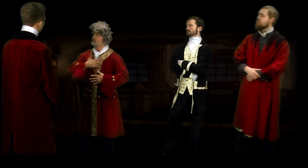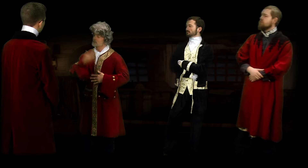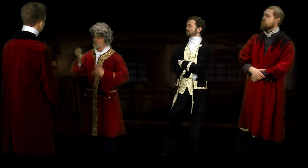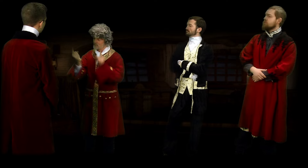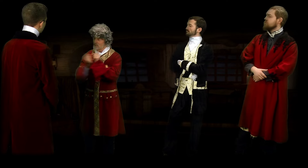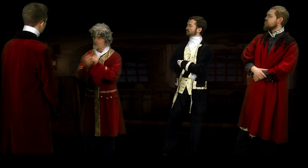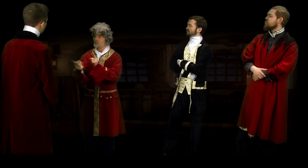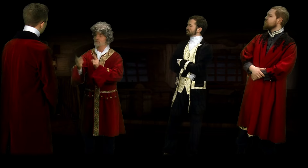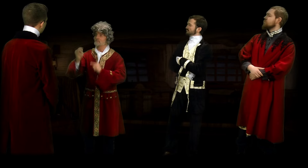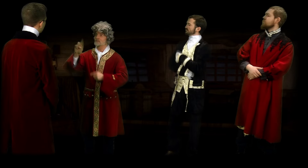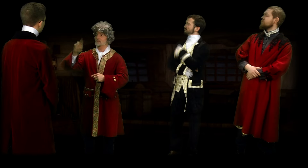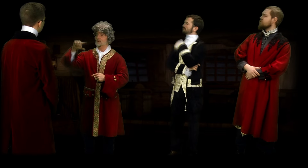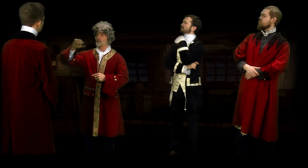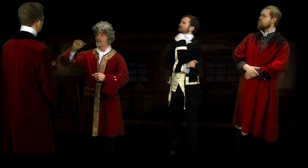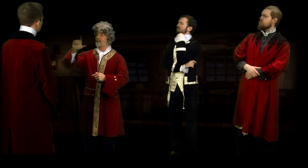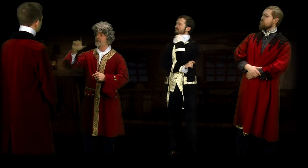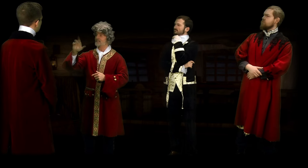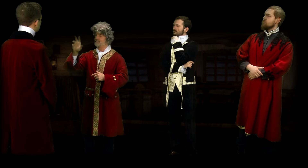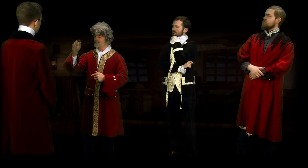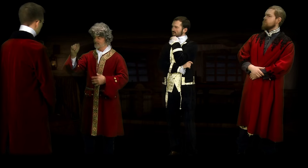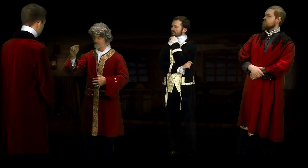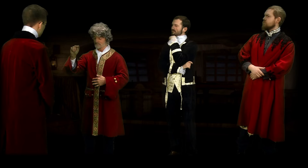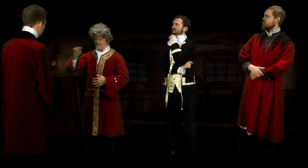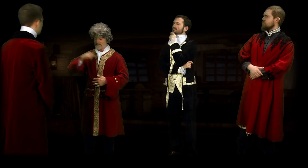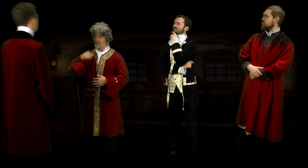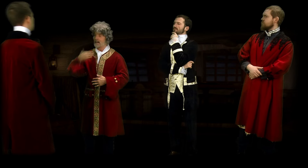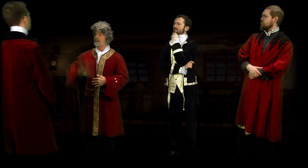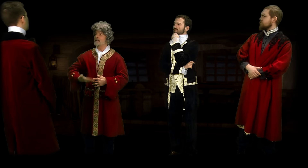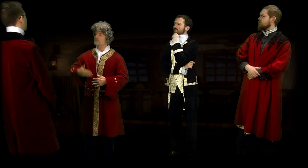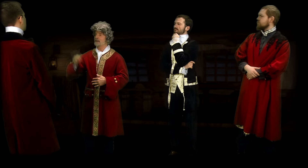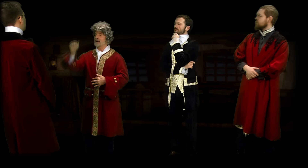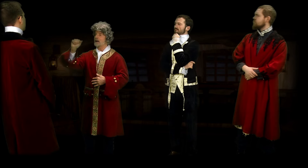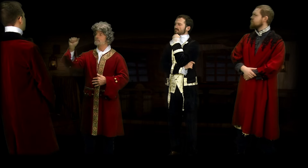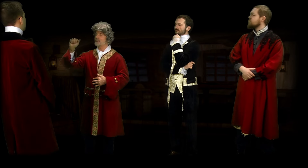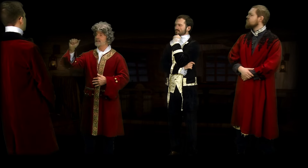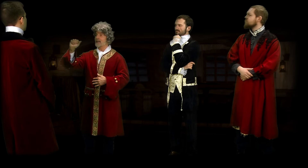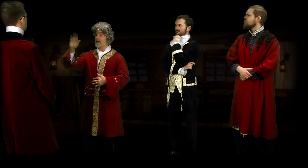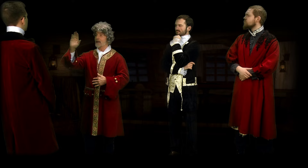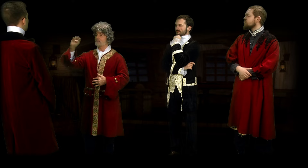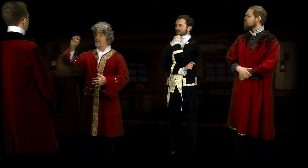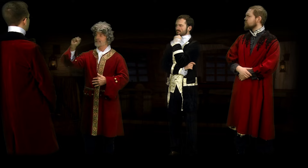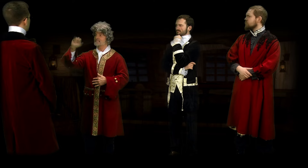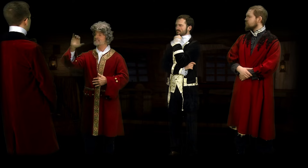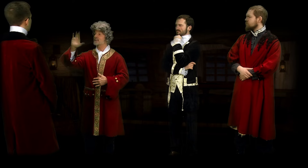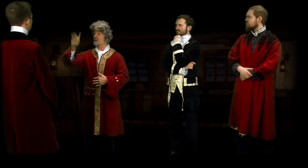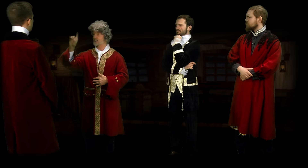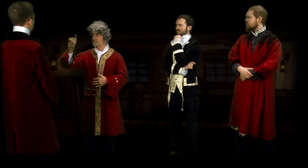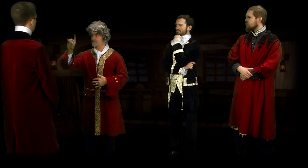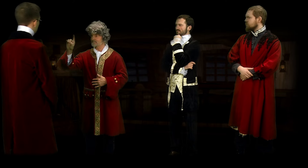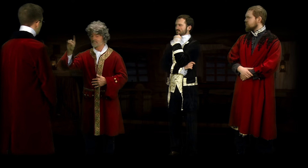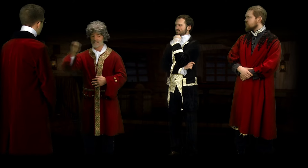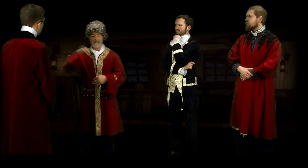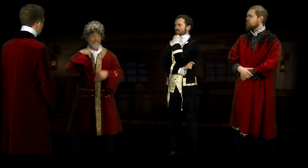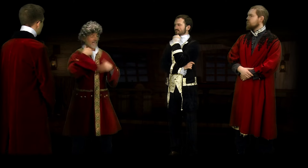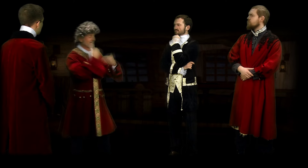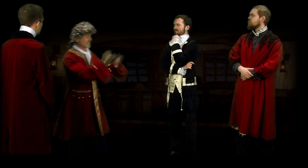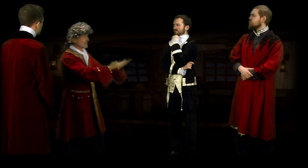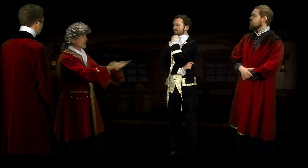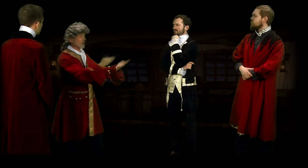I am pleased to meet you, Monsieur Gallaudet. I am Abbe Sicard.